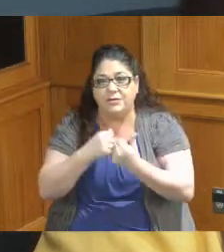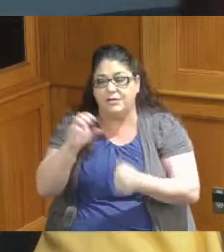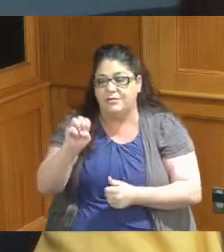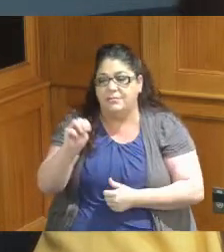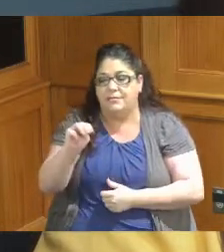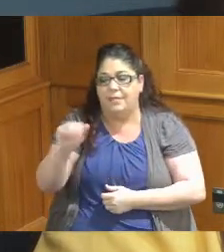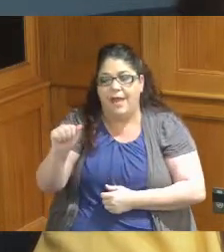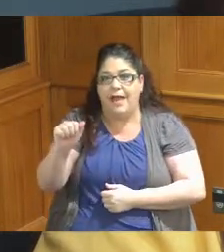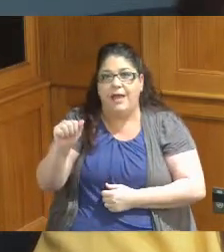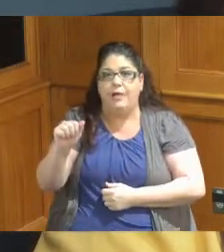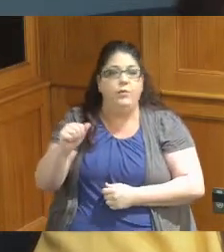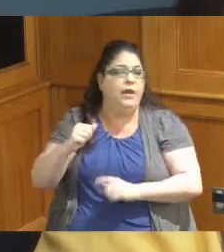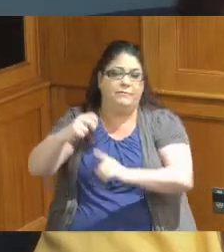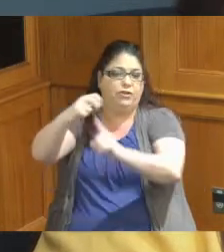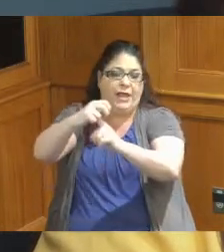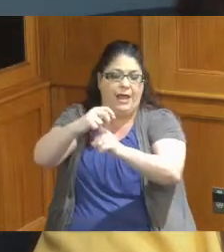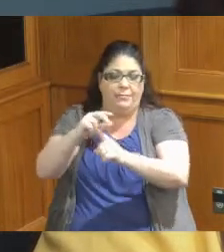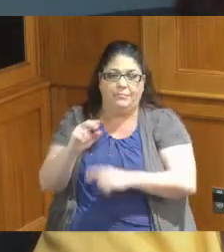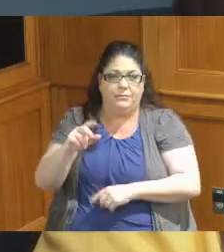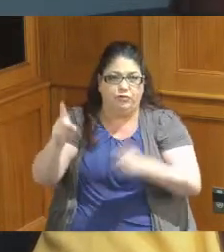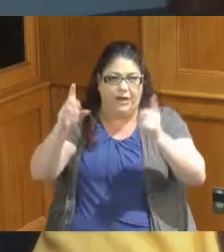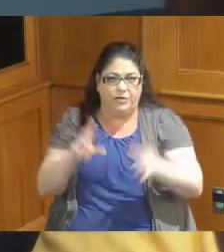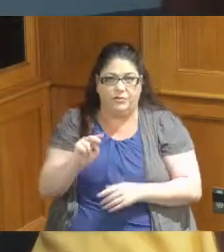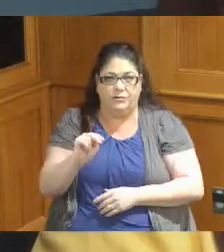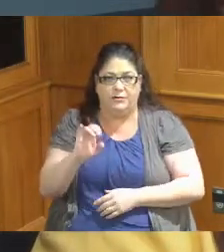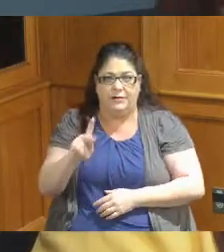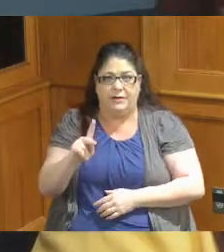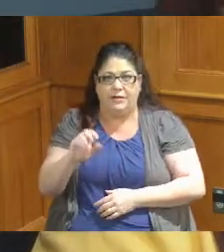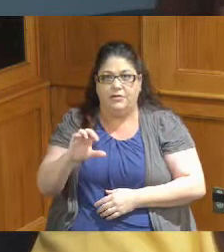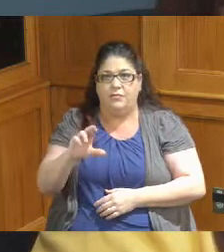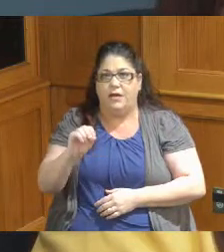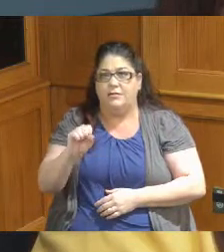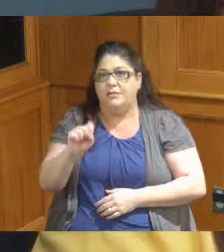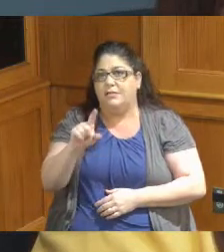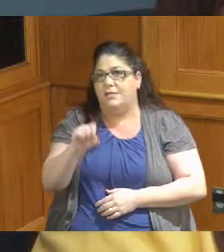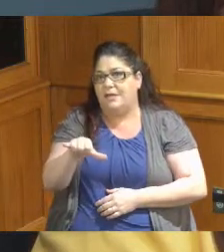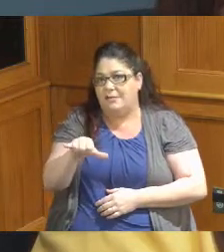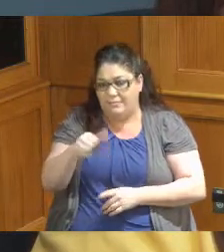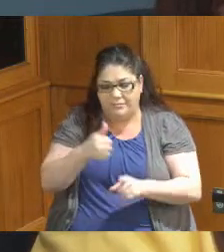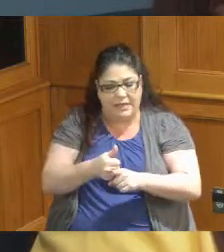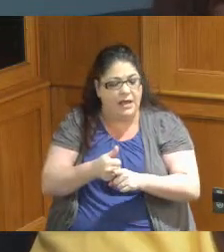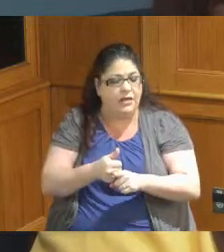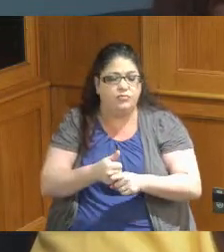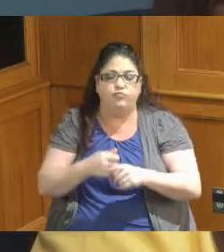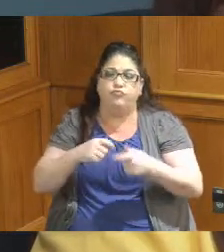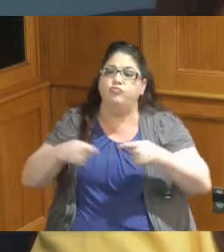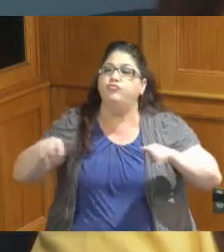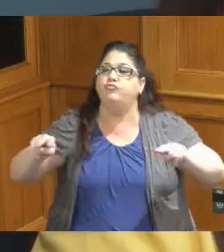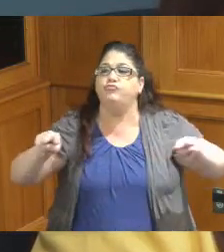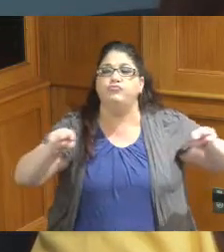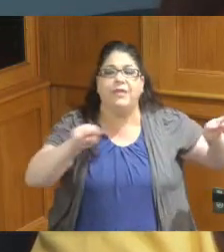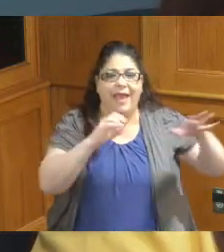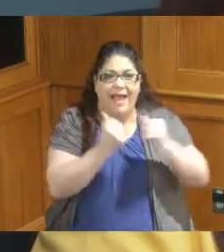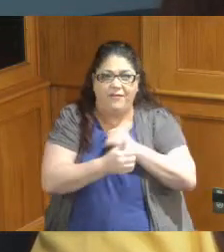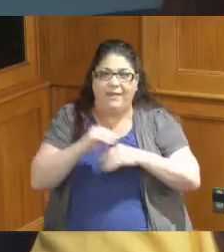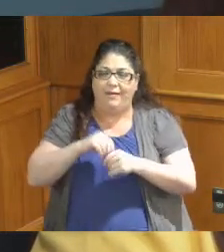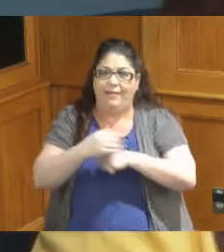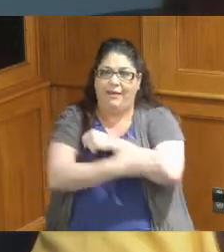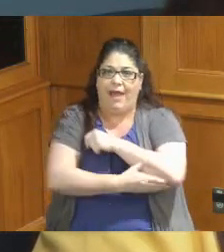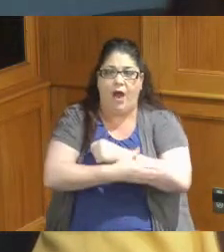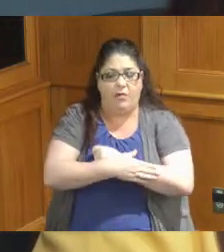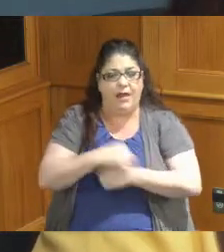best Director Nick Crossley and he's on top of everything in this County and I tell him along